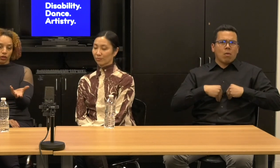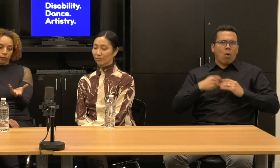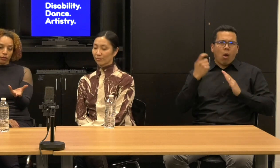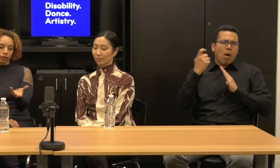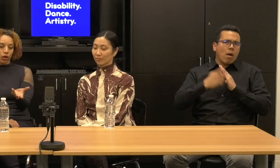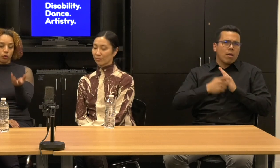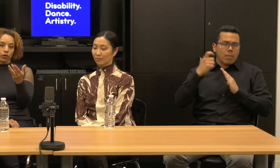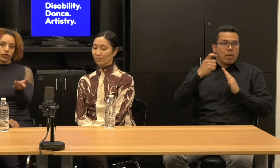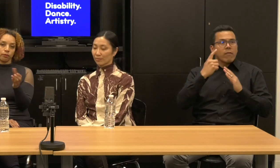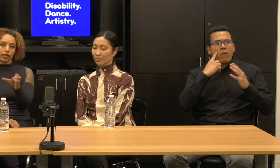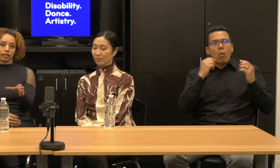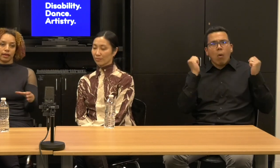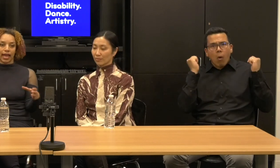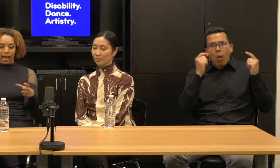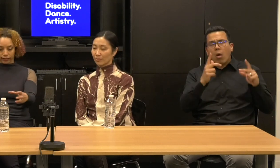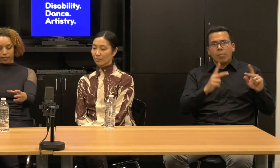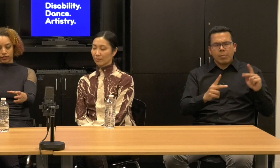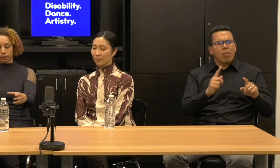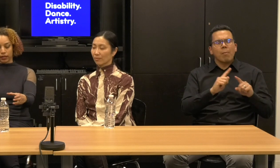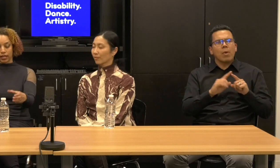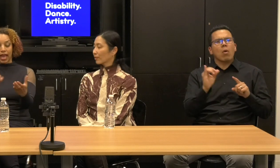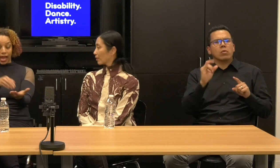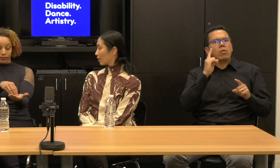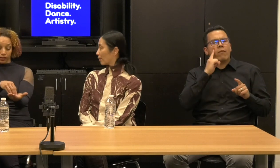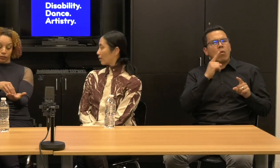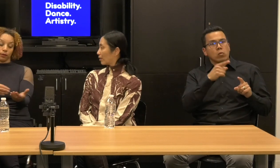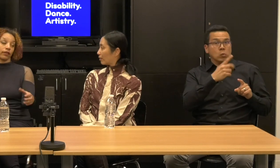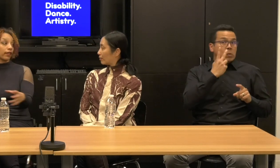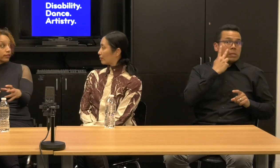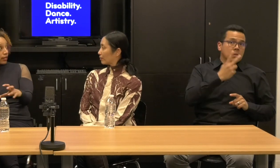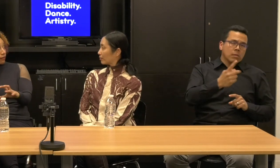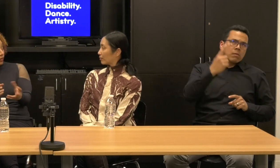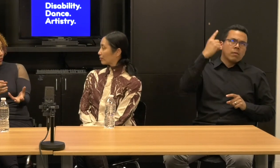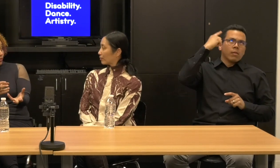but also in terms of what does it mean to make accessibility access part of the aesthetic of the art.